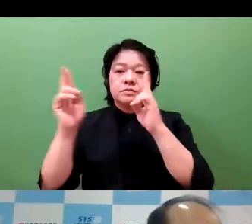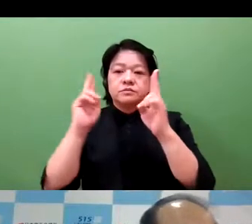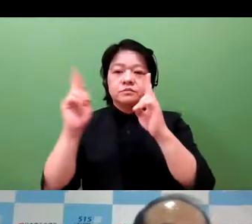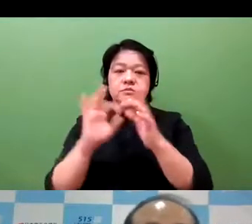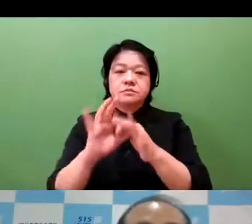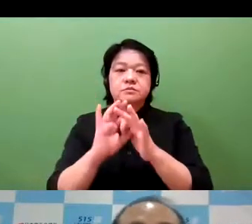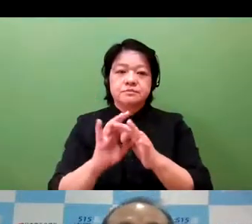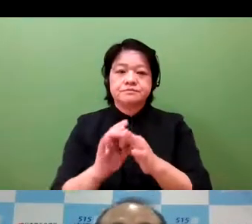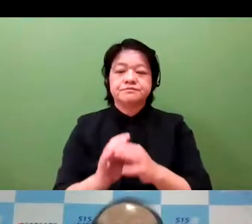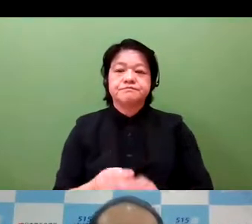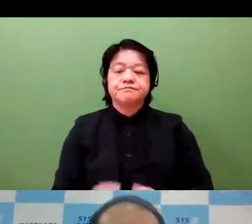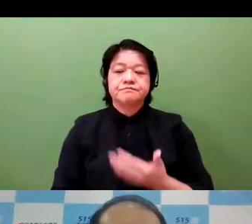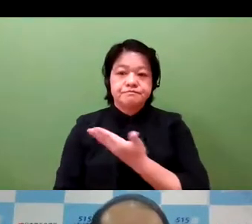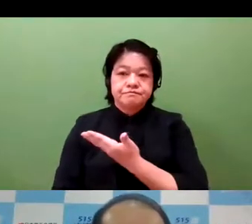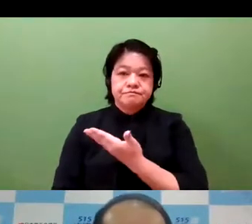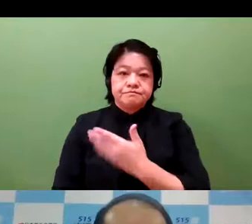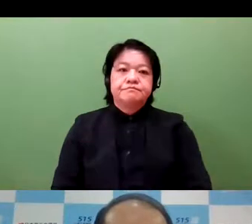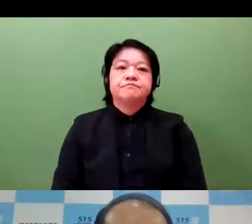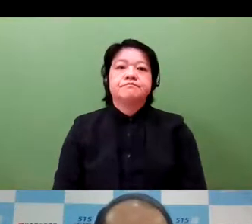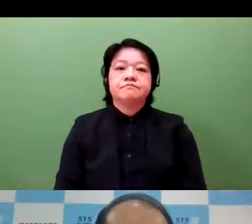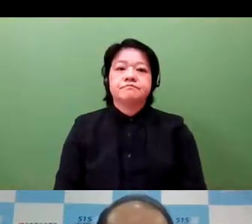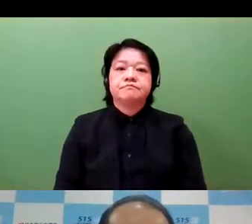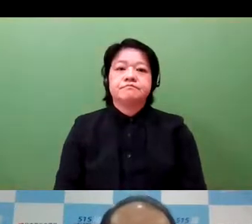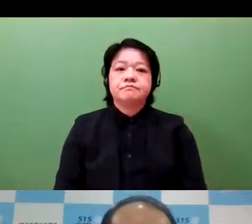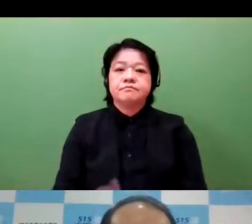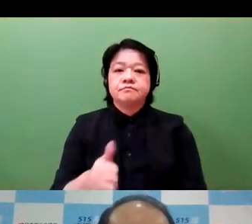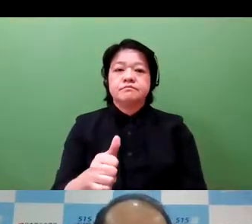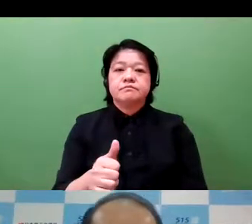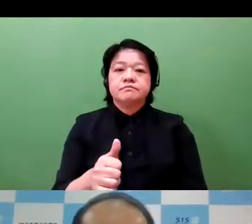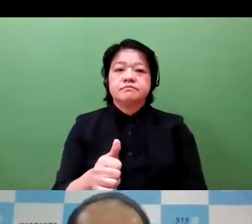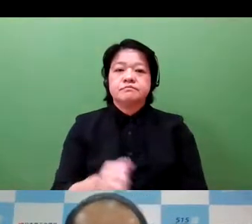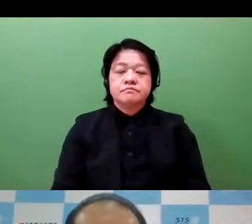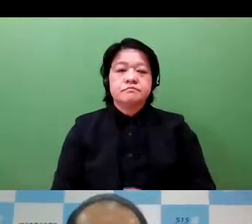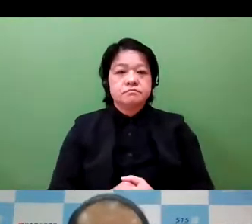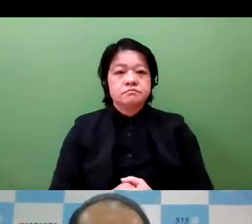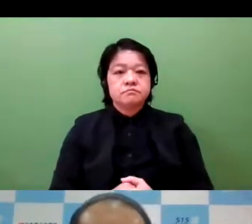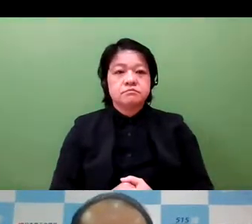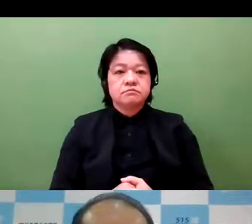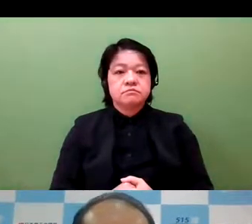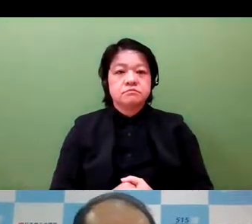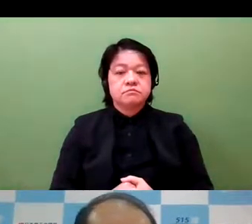And please look at the next slide. This gives just a sampling of startup